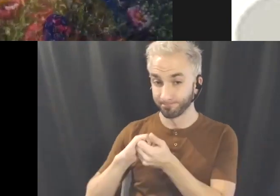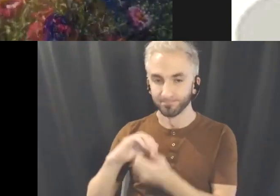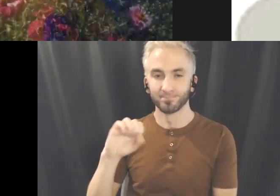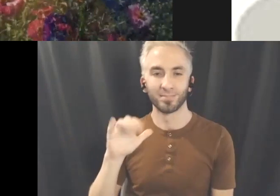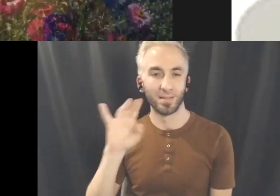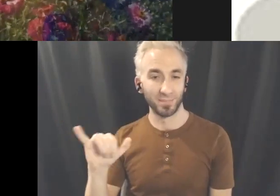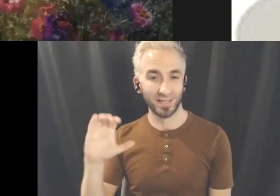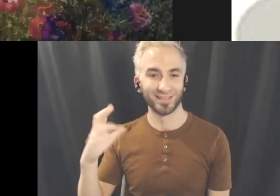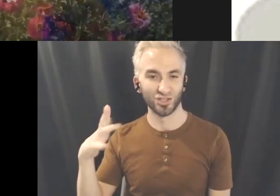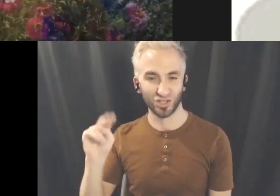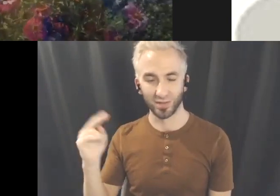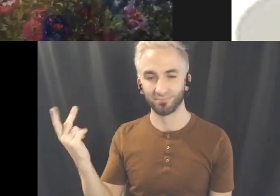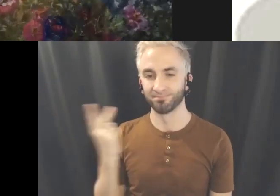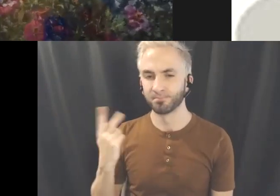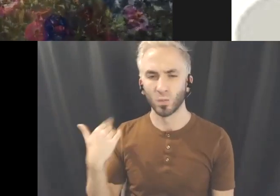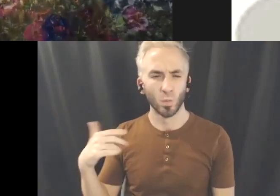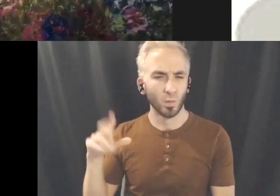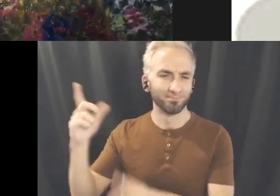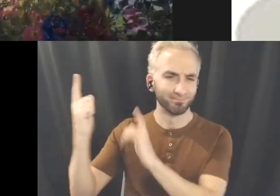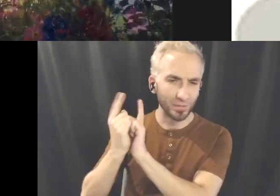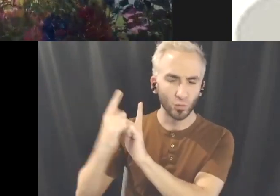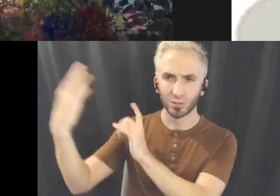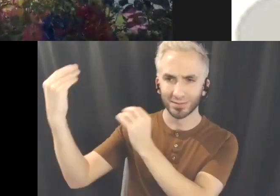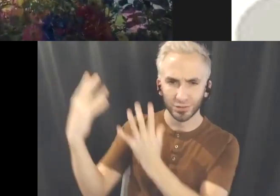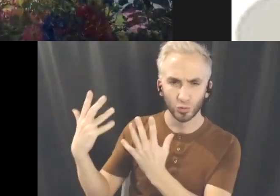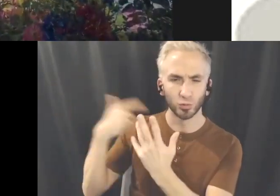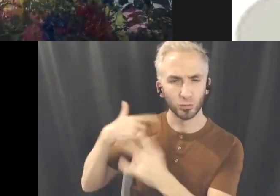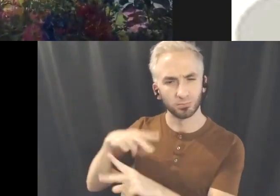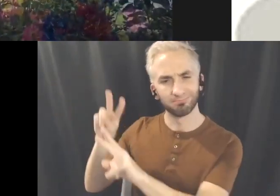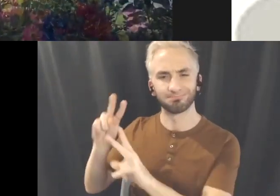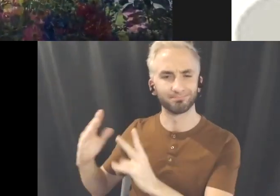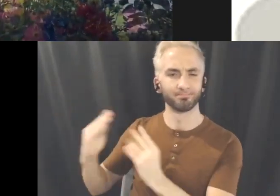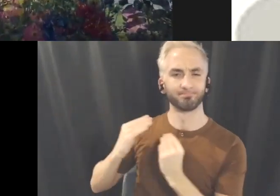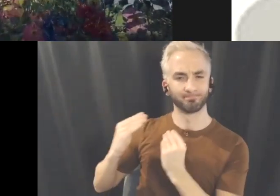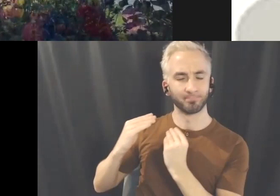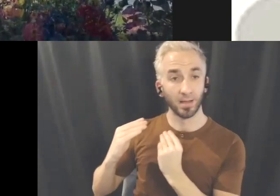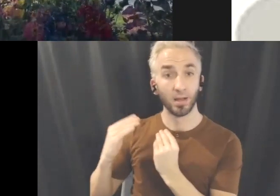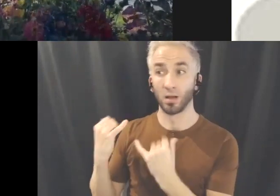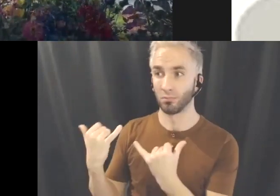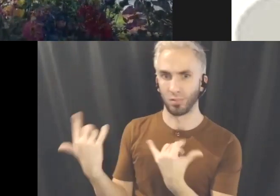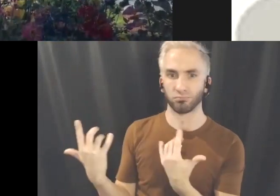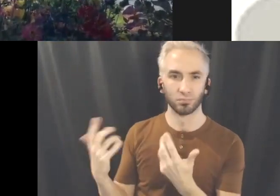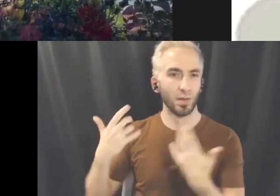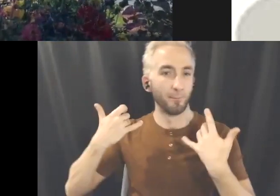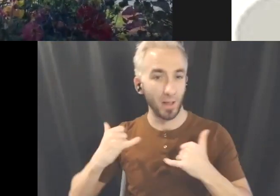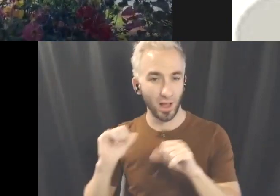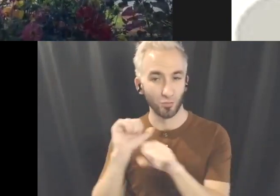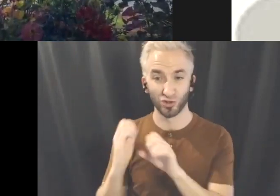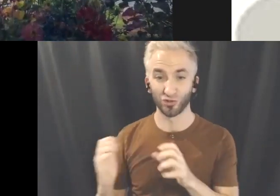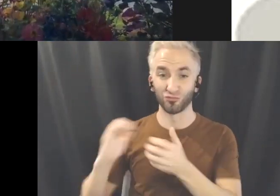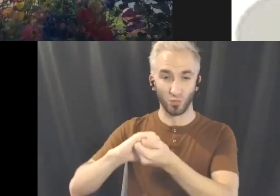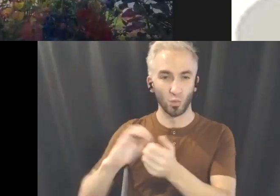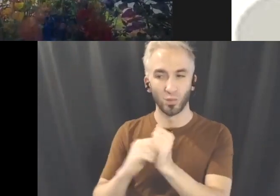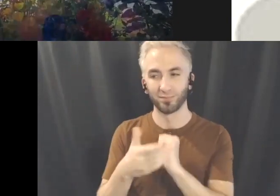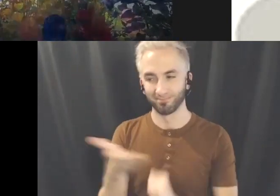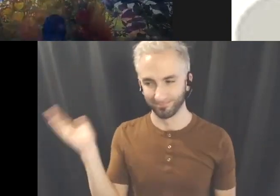a mentor and teacher and to subsequently be invited to work and play with Chimerik collective.